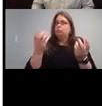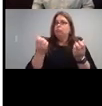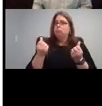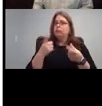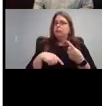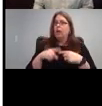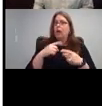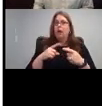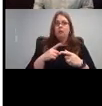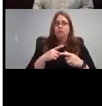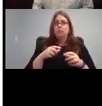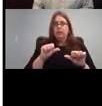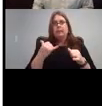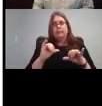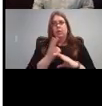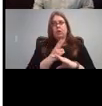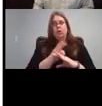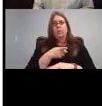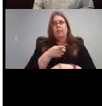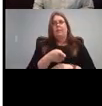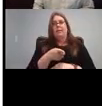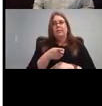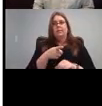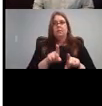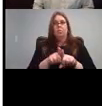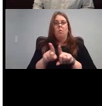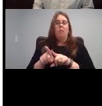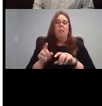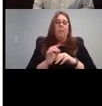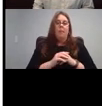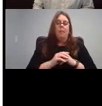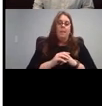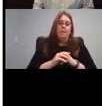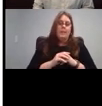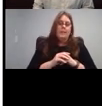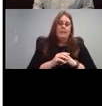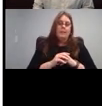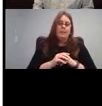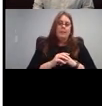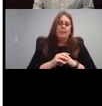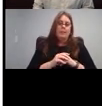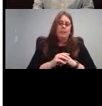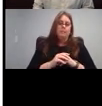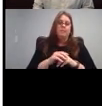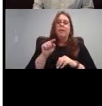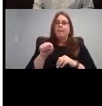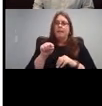as well, so I put those websites on here. This one I wanted to show you, it's about